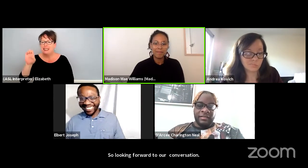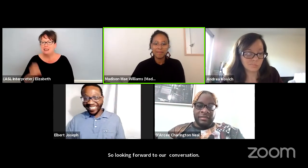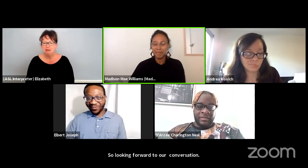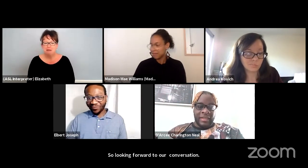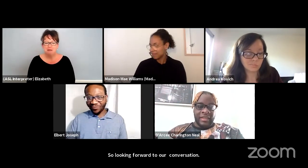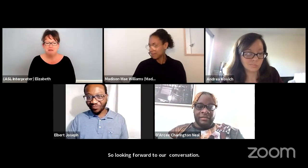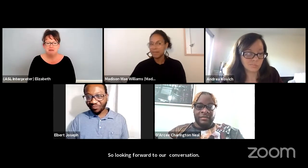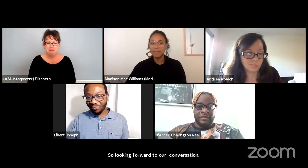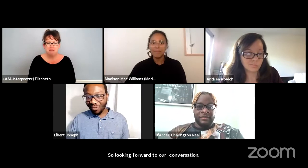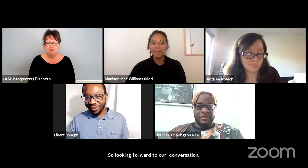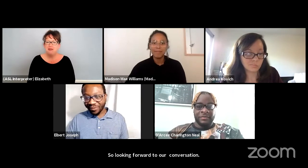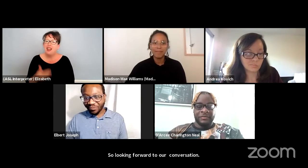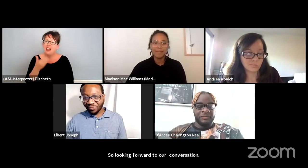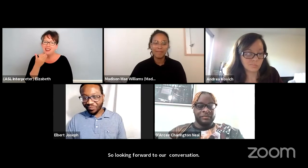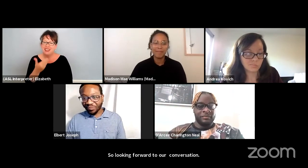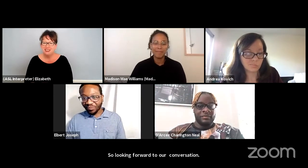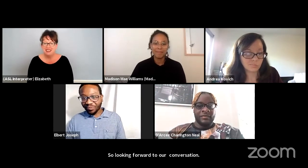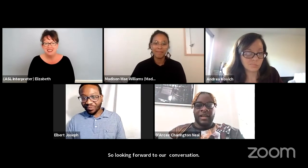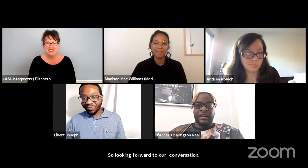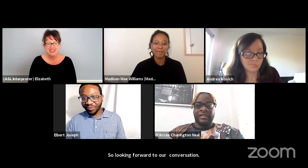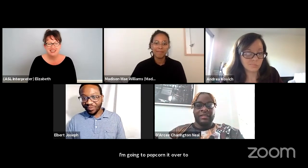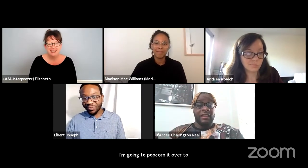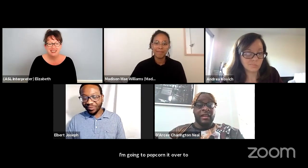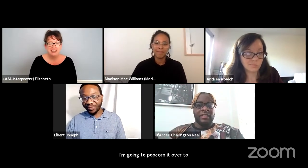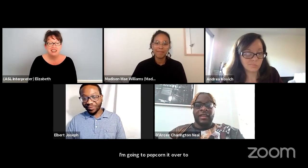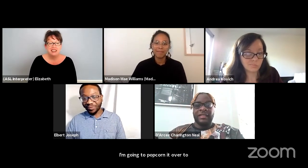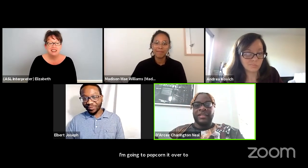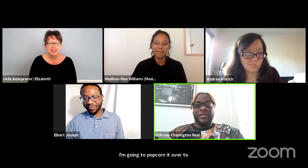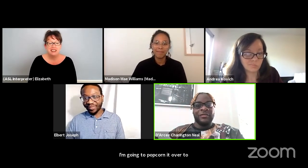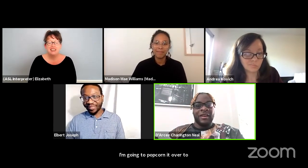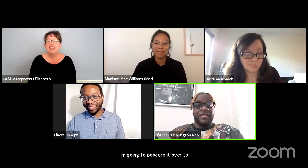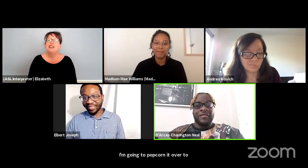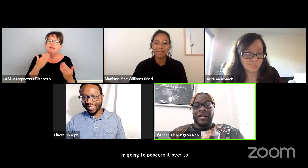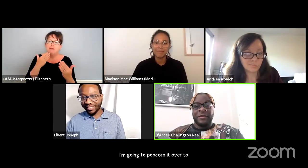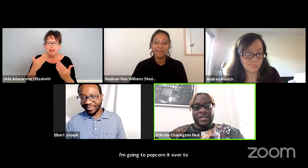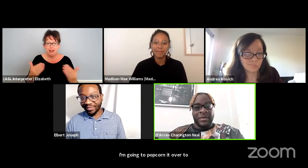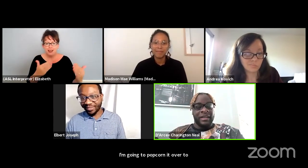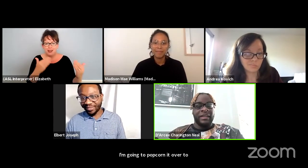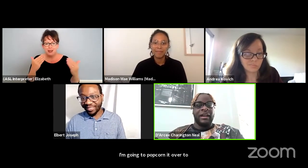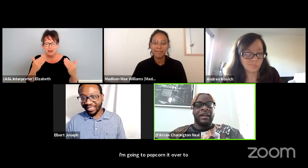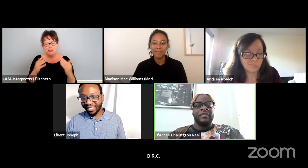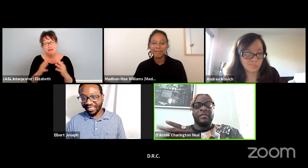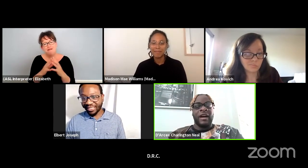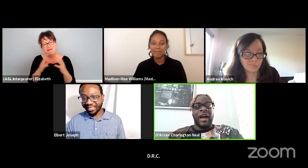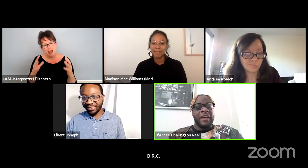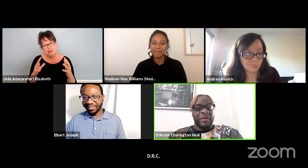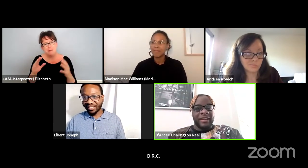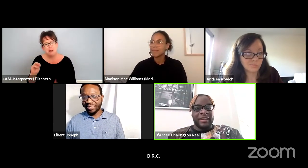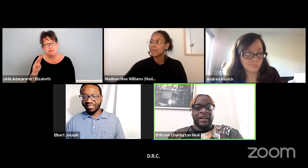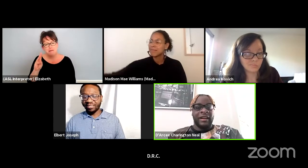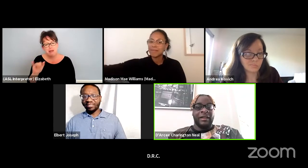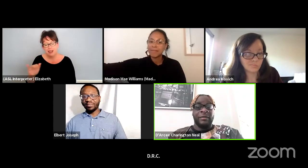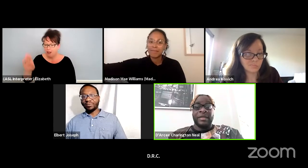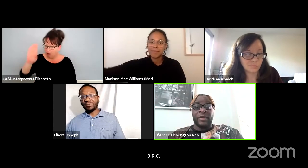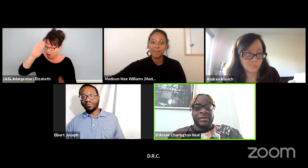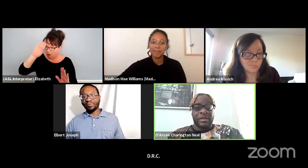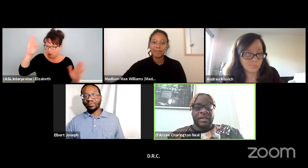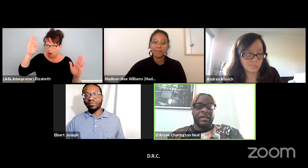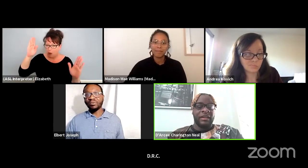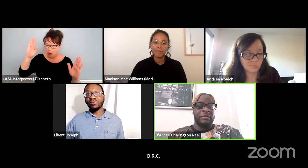Yes, thank you, Maddie, D'Arcee. Thank you very much, Maddie. Hi everybody. It's great to be here.